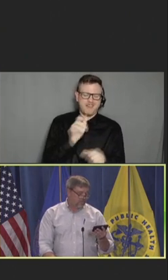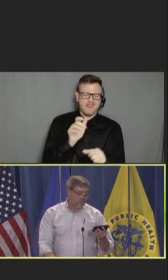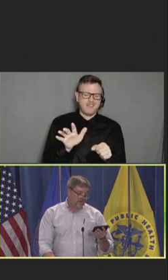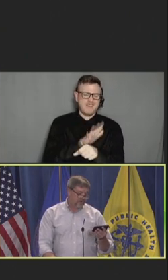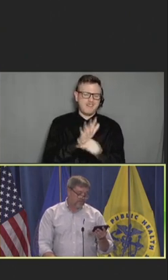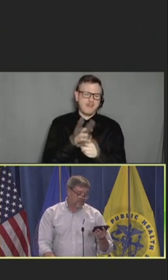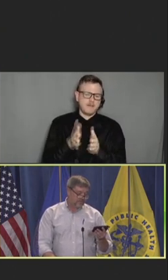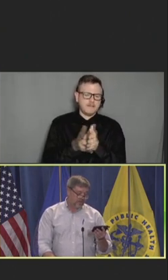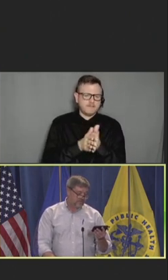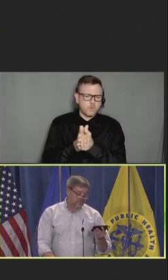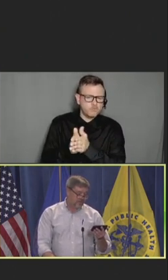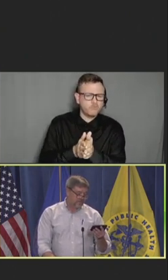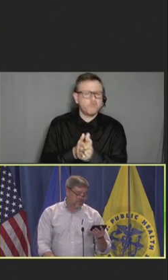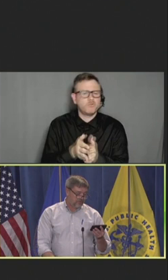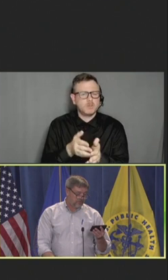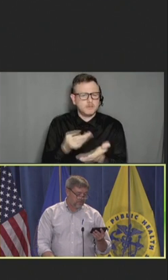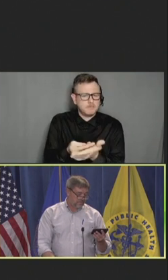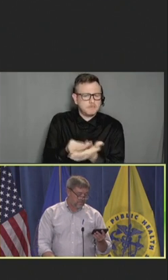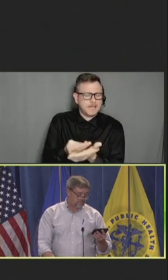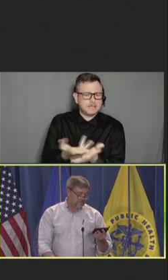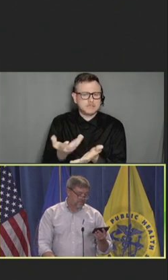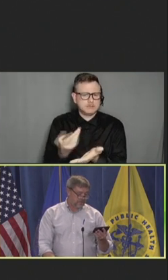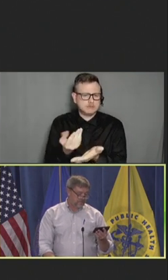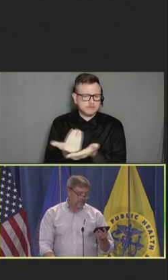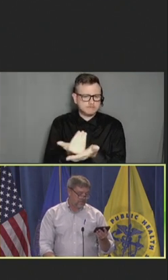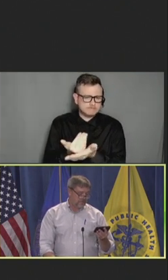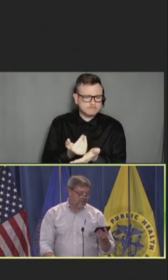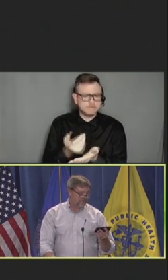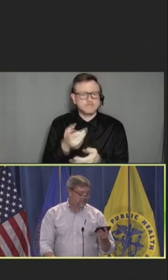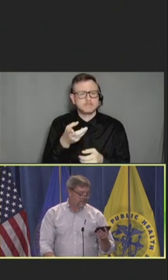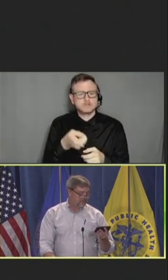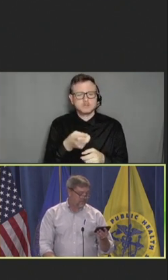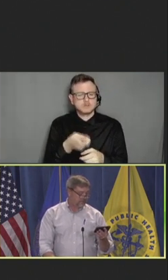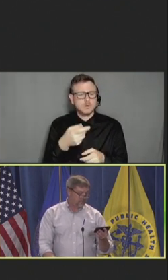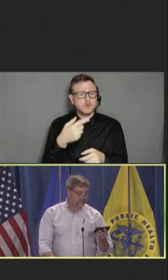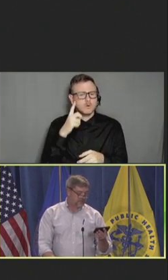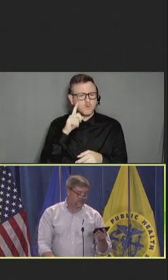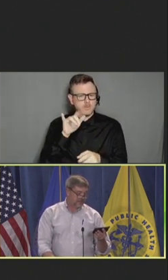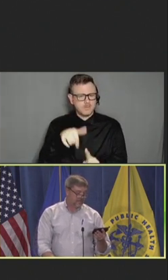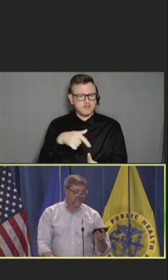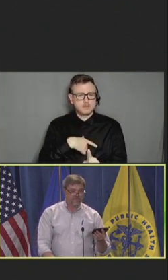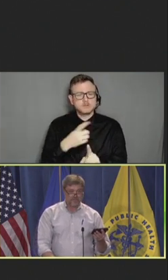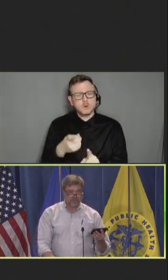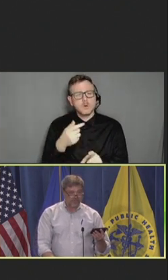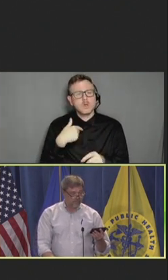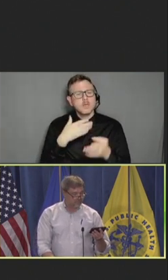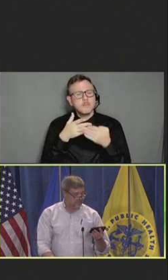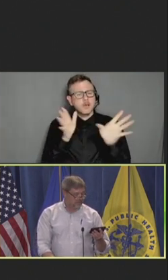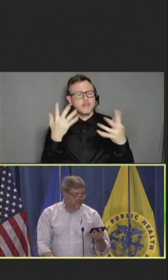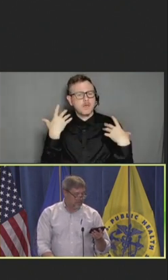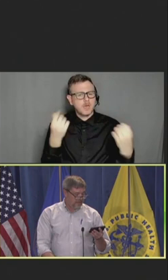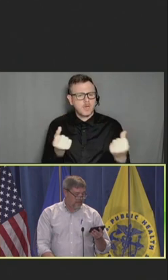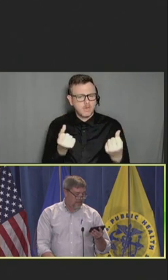What are NVAC's thoughts about the public health impact on financial disincentives in general?